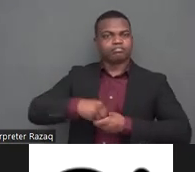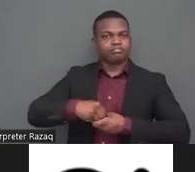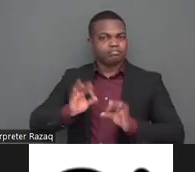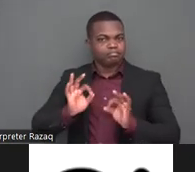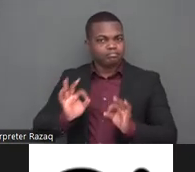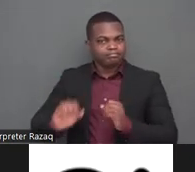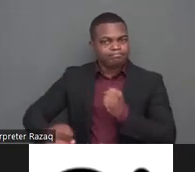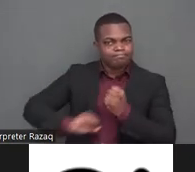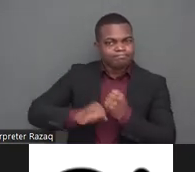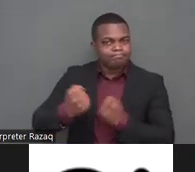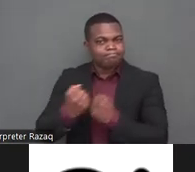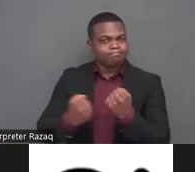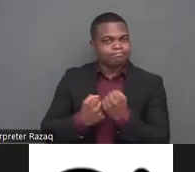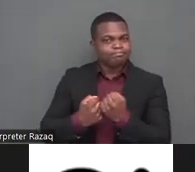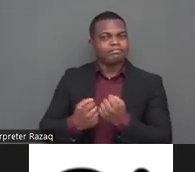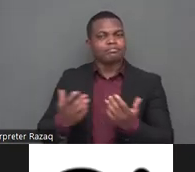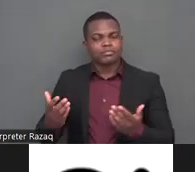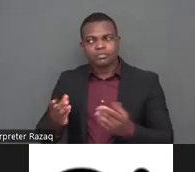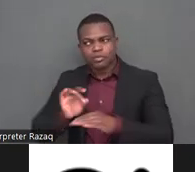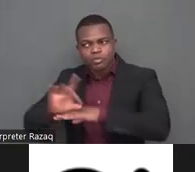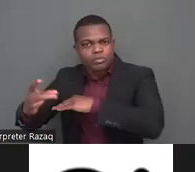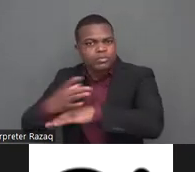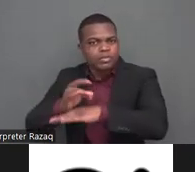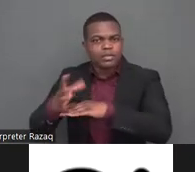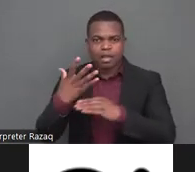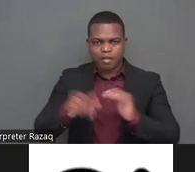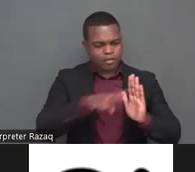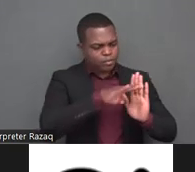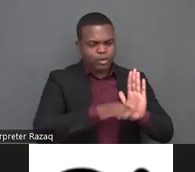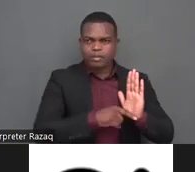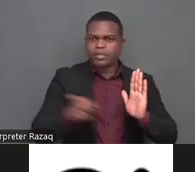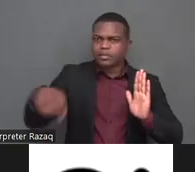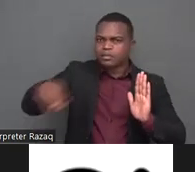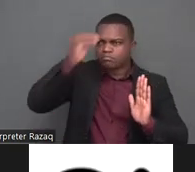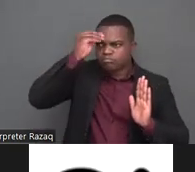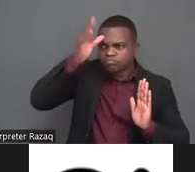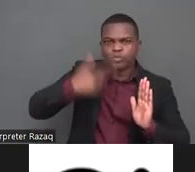the rights of persons with disabilities and take the needs of persons with disabilities